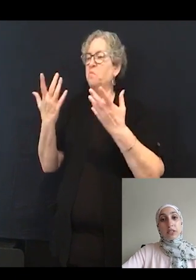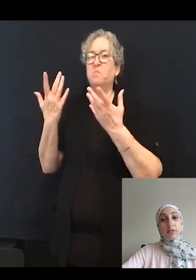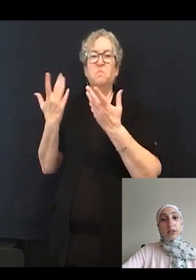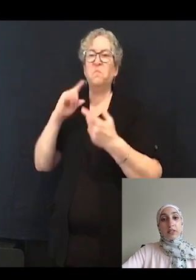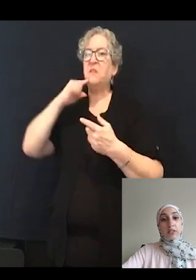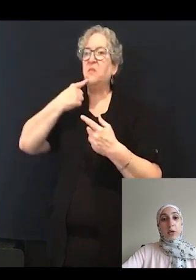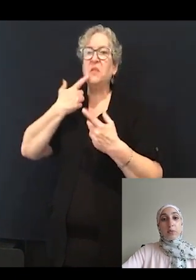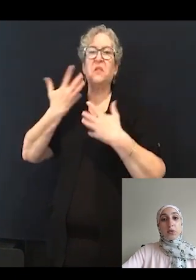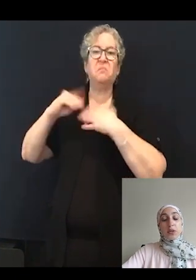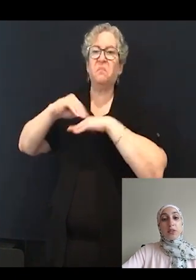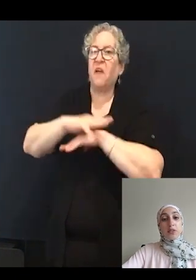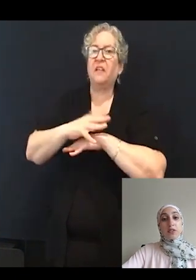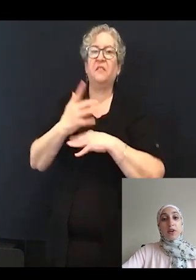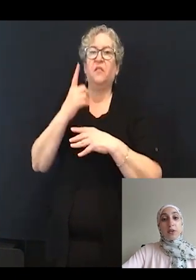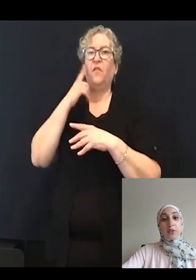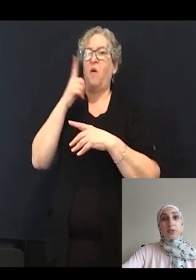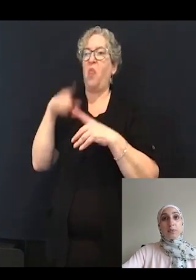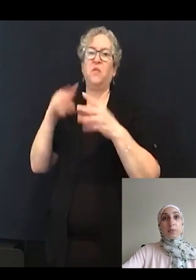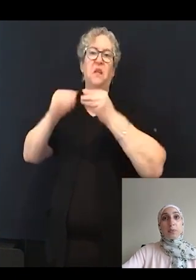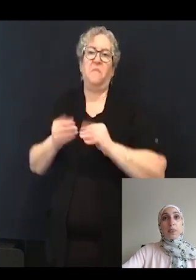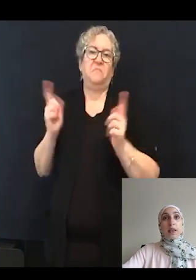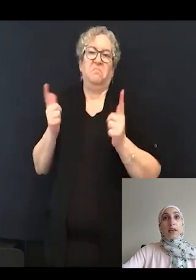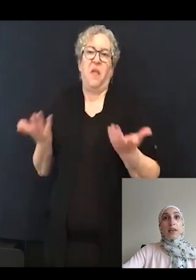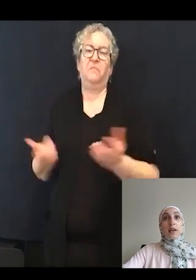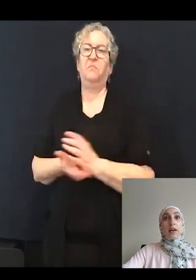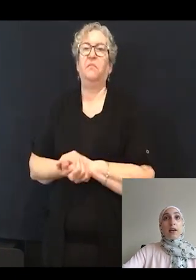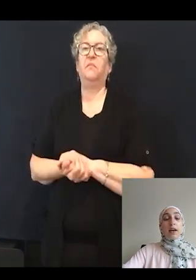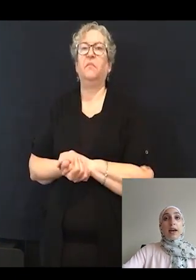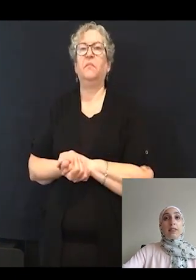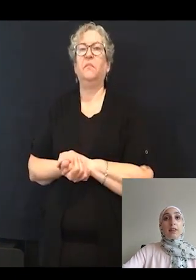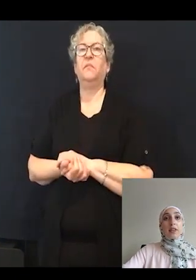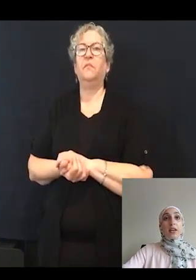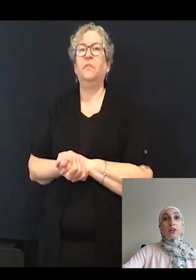between these values and that the increase--